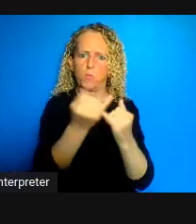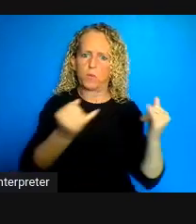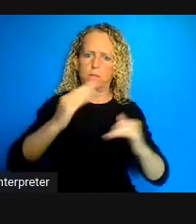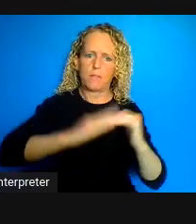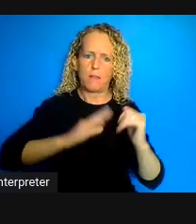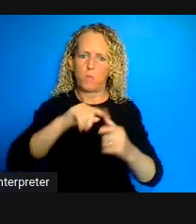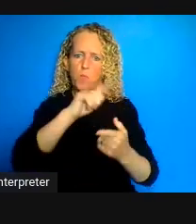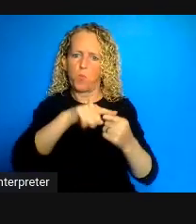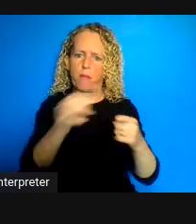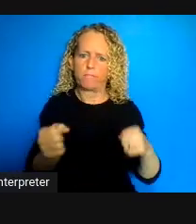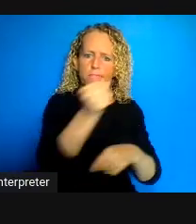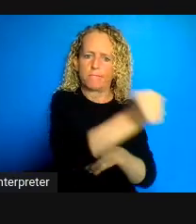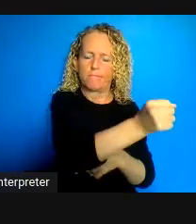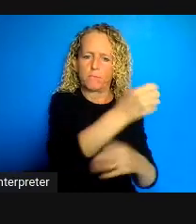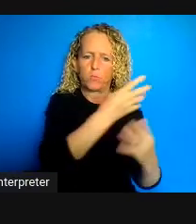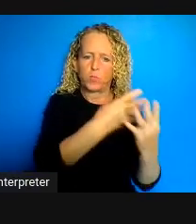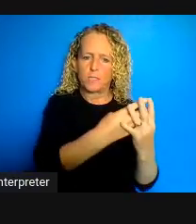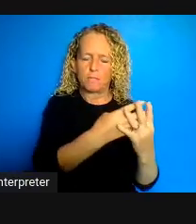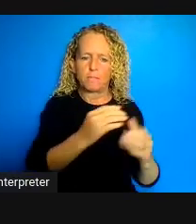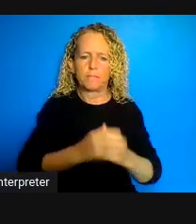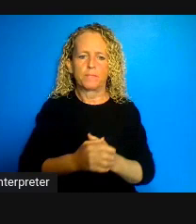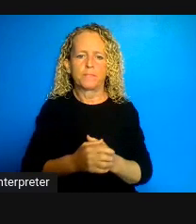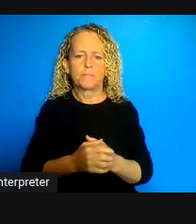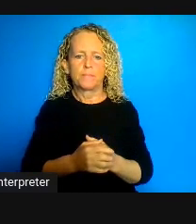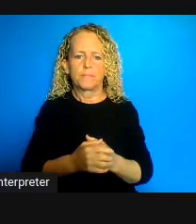returning to a lot of times to marginalized communities that are